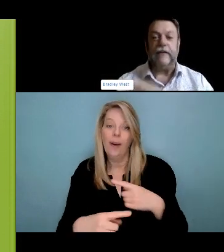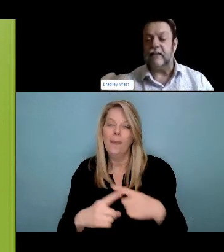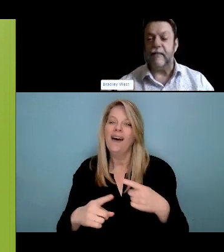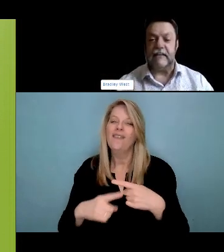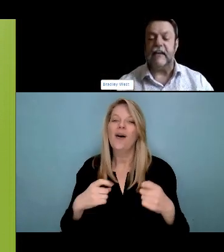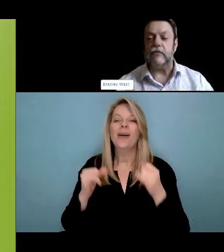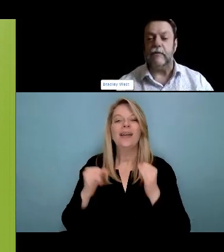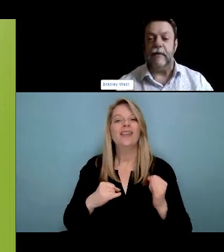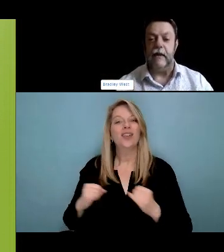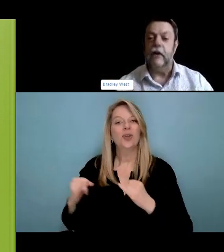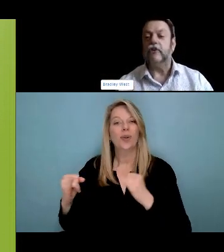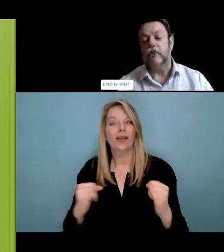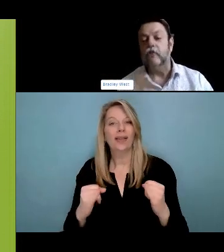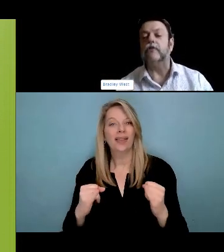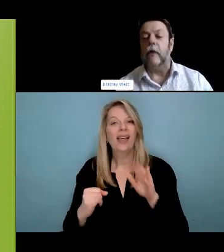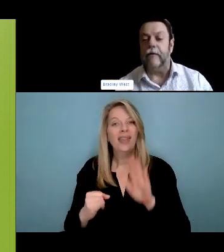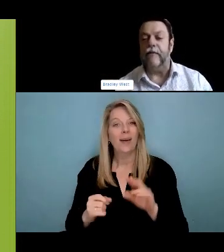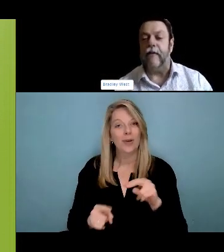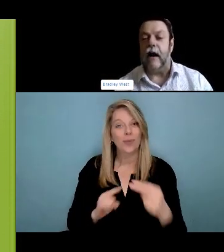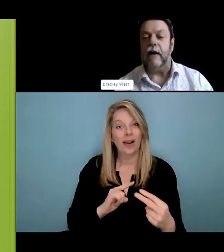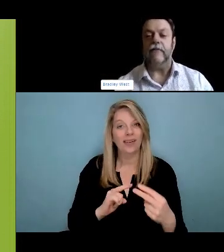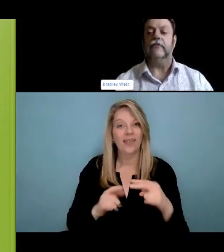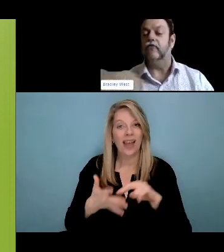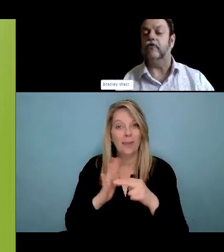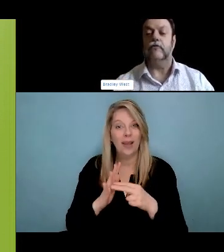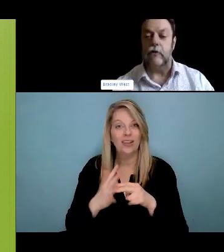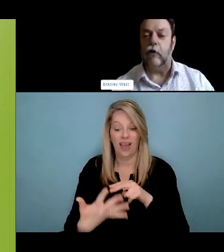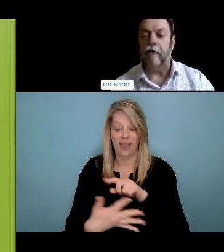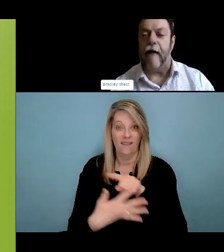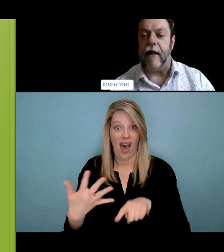And that site has been, extremely busy. His and has produced more evidence to show that